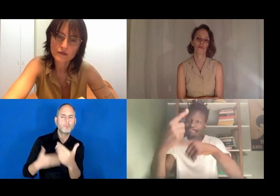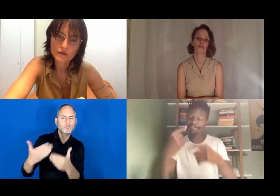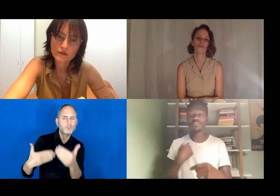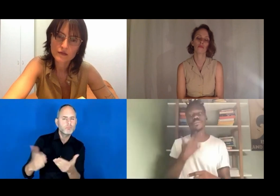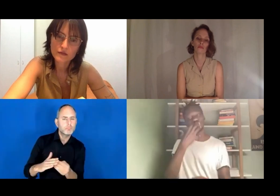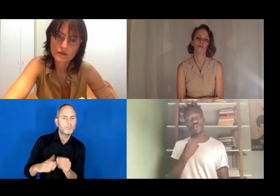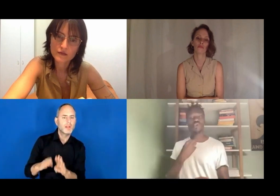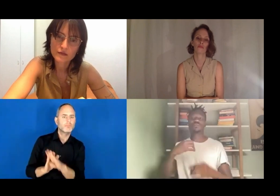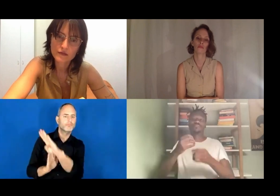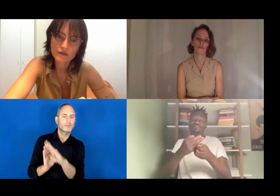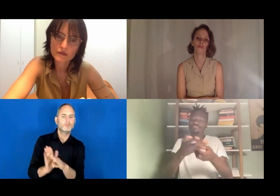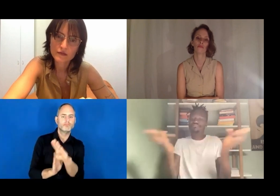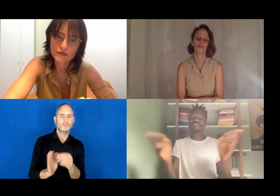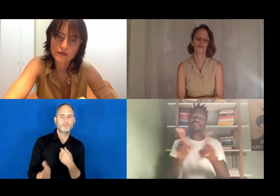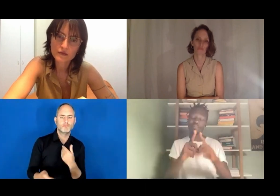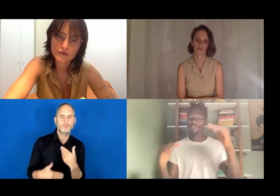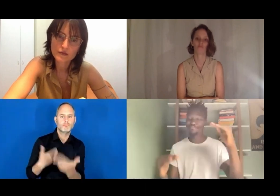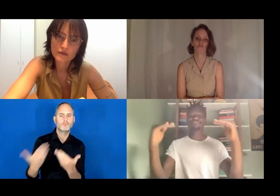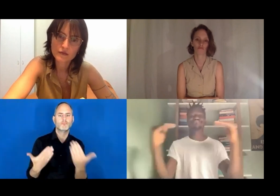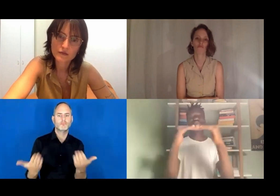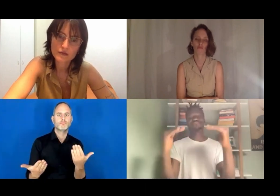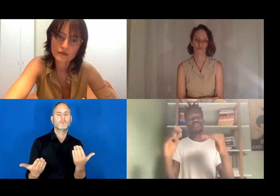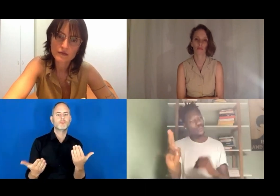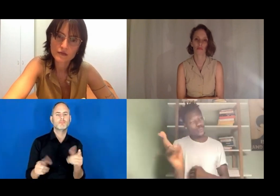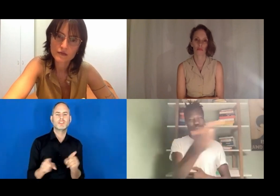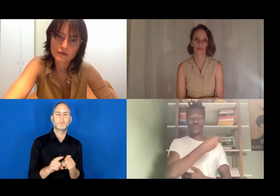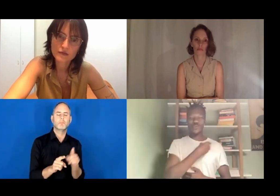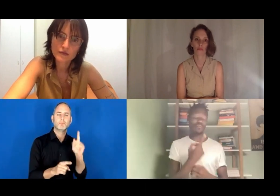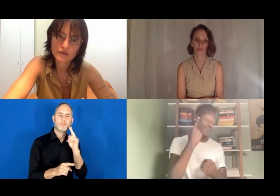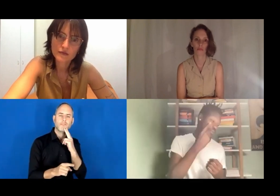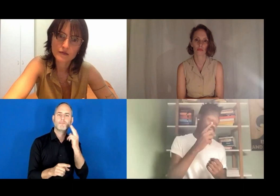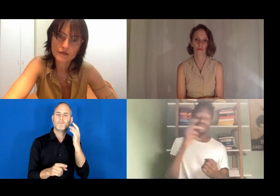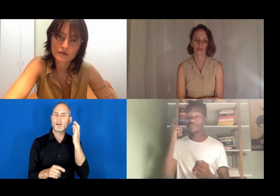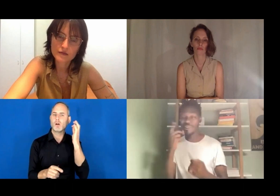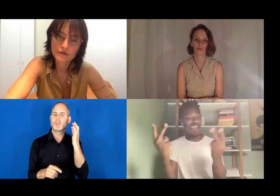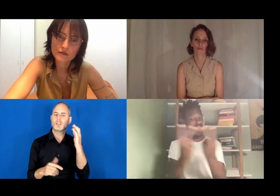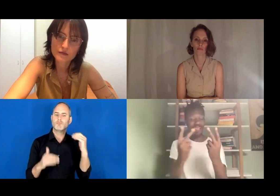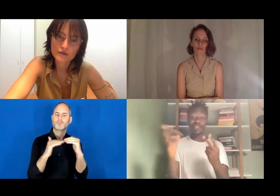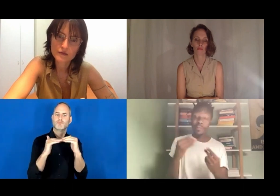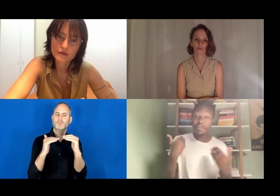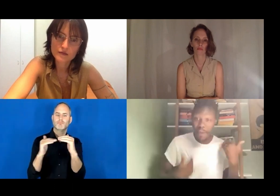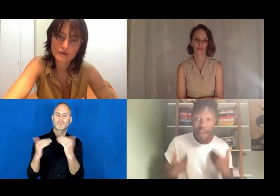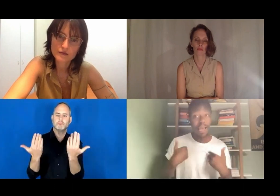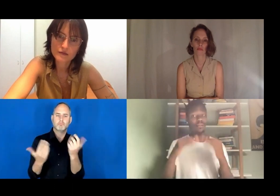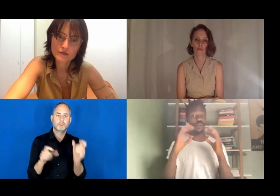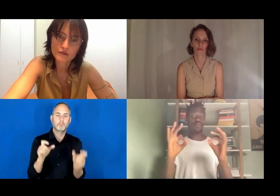What I really would like to see is people coming to each other and looking each other in the eye and work